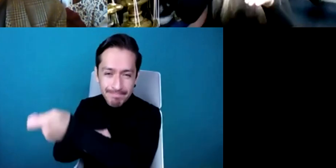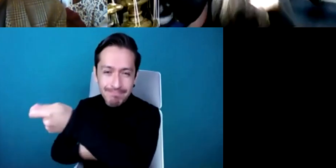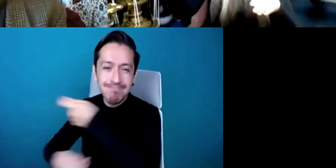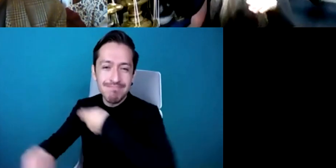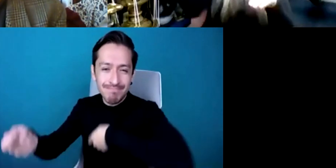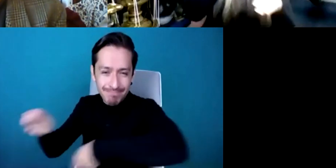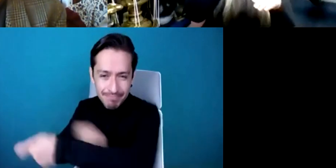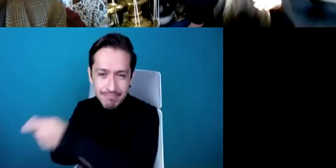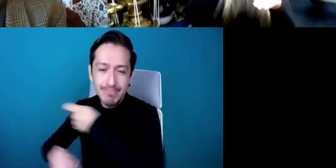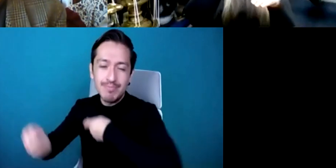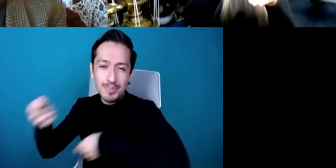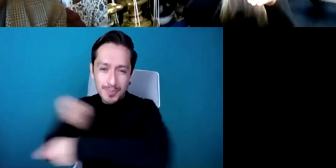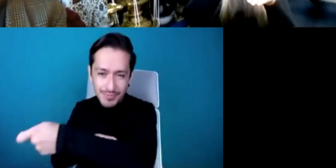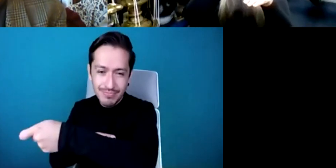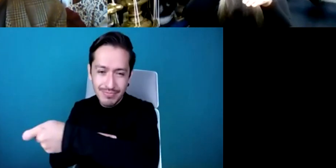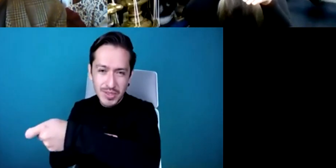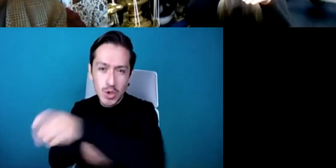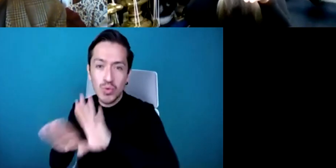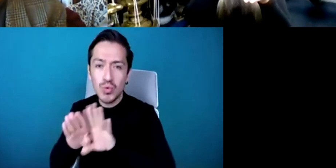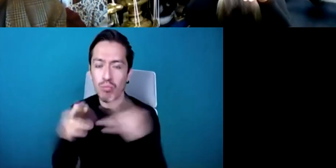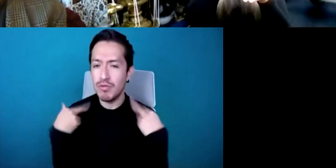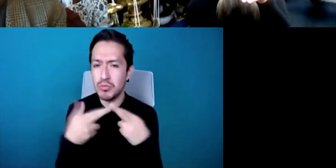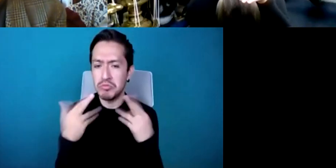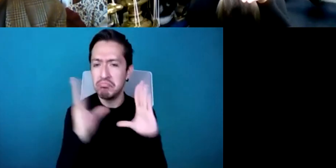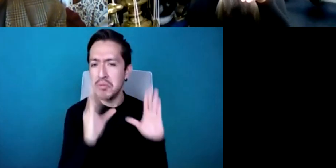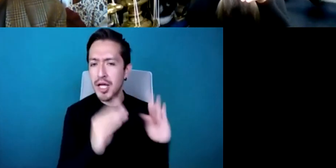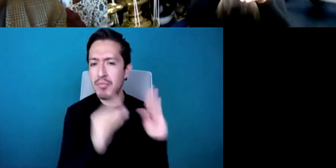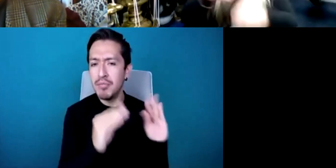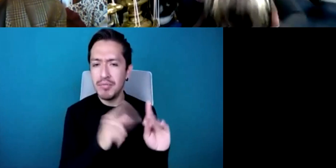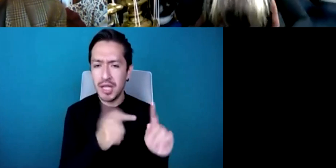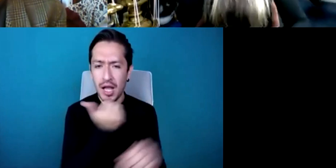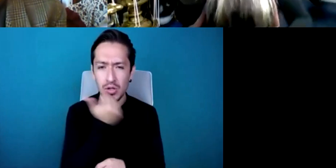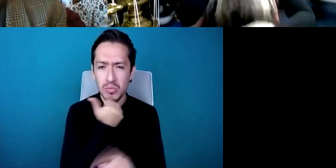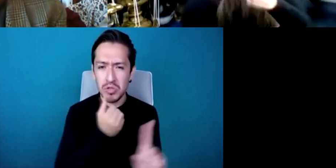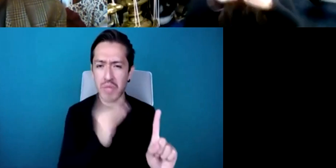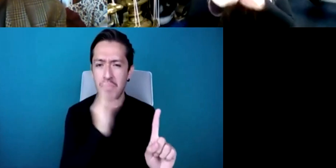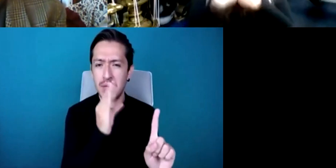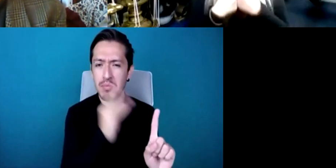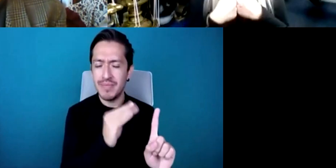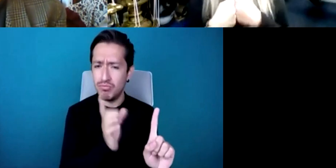you know going into the the pupil I don't feel that learning is all about feeding something into